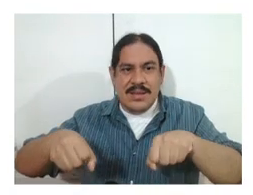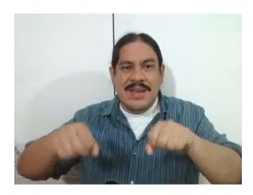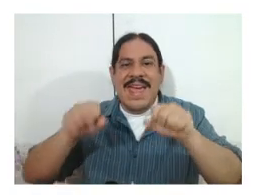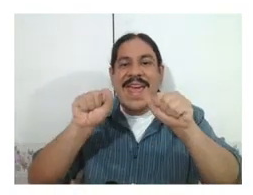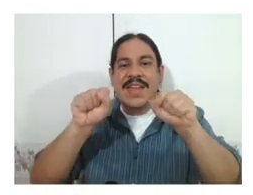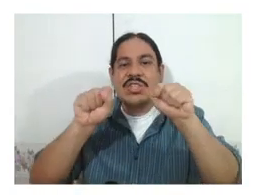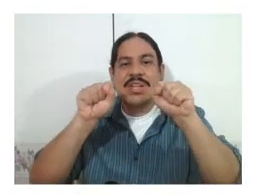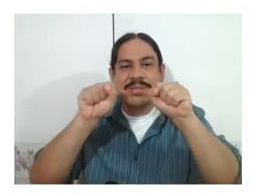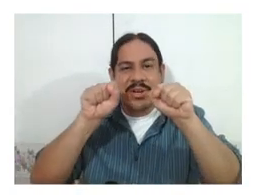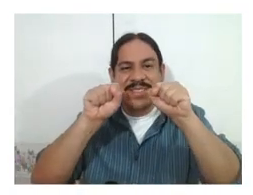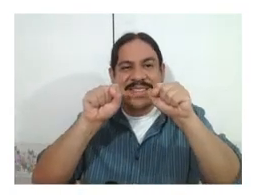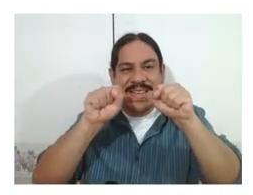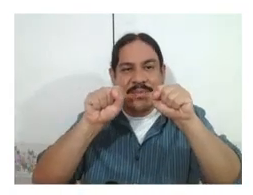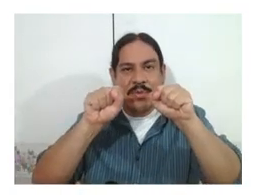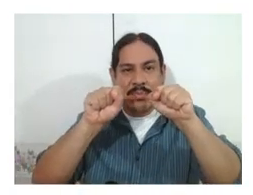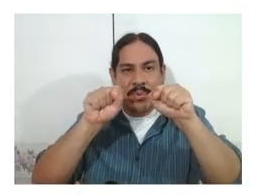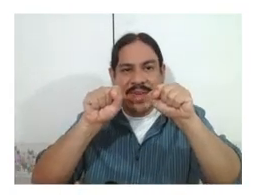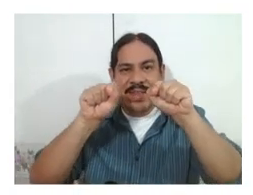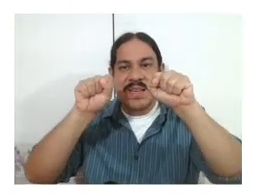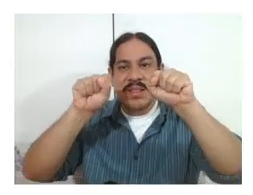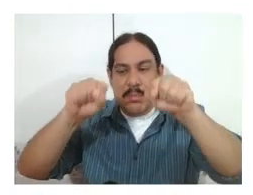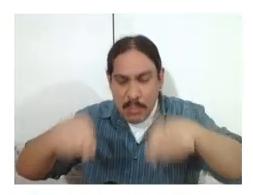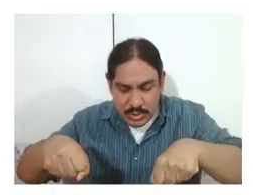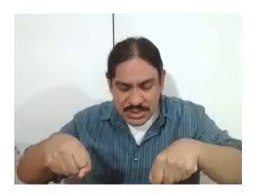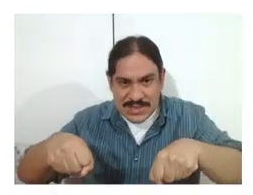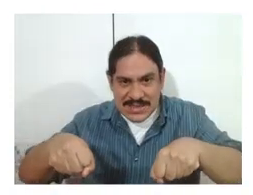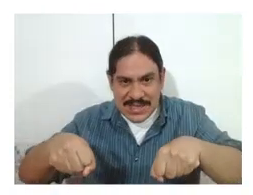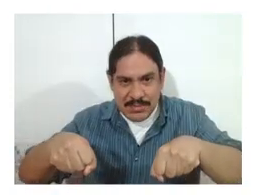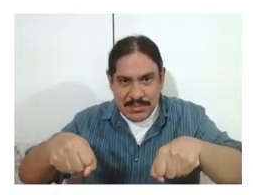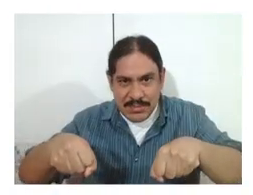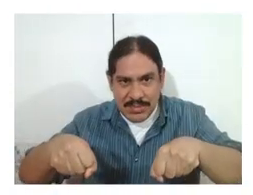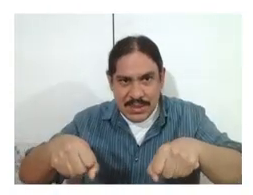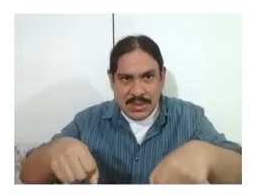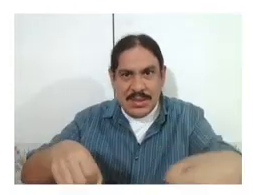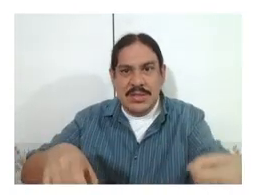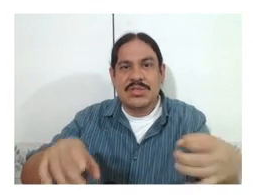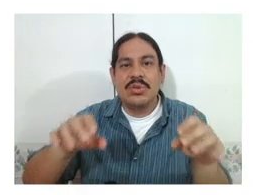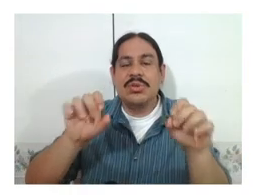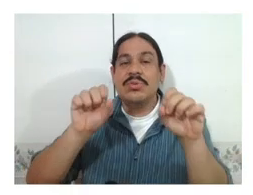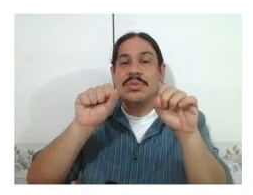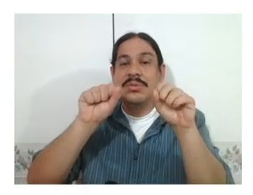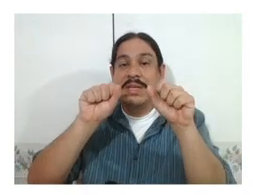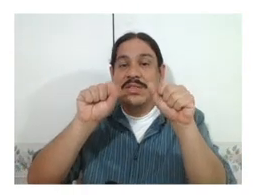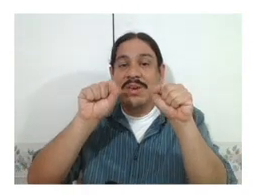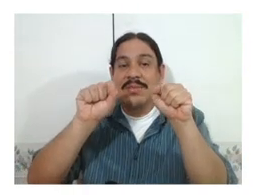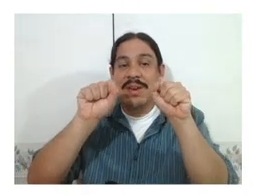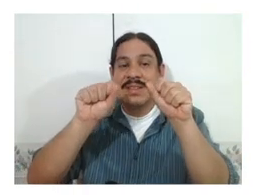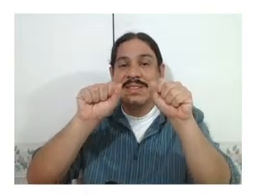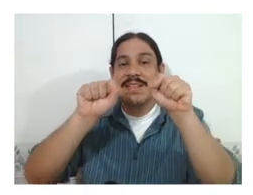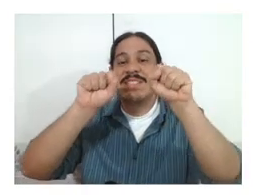the hand shapes are the same for both hands and the motion is the same